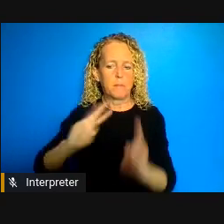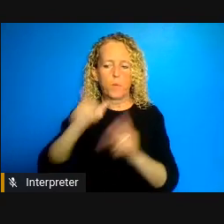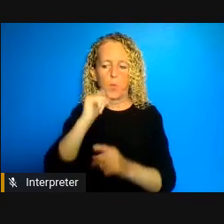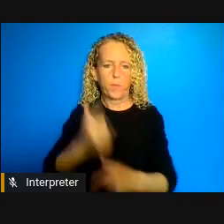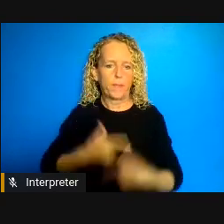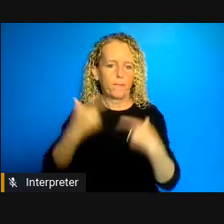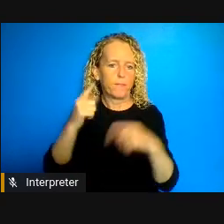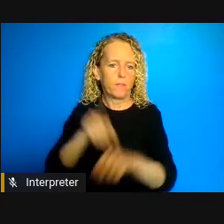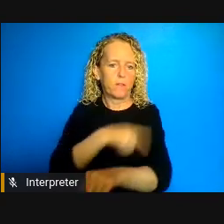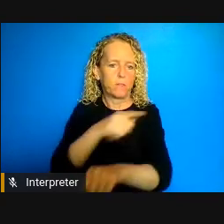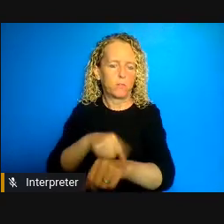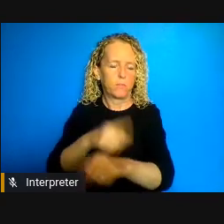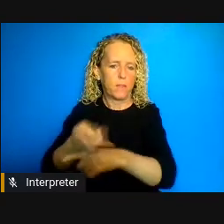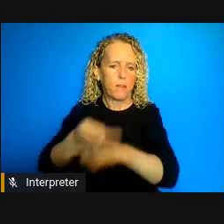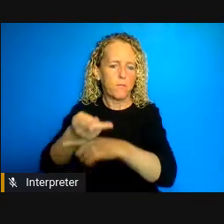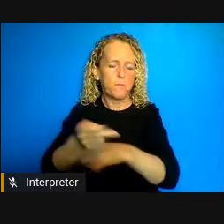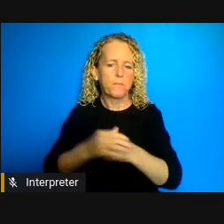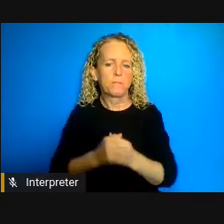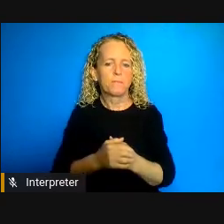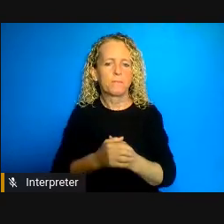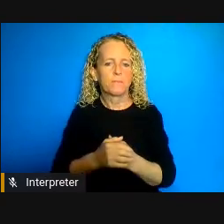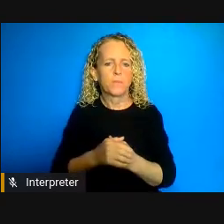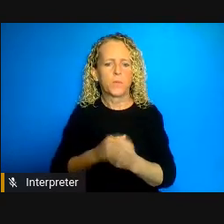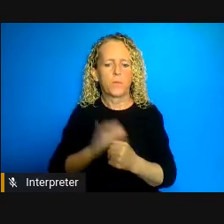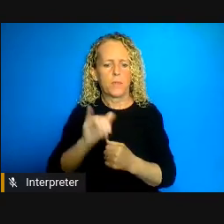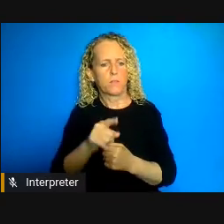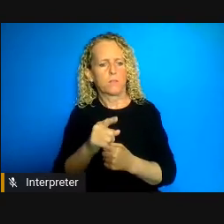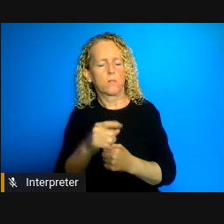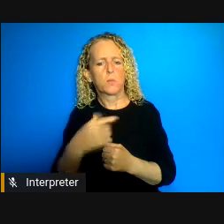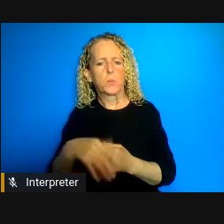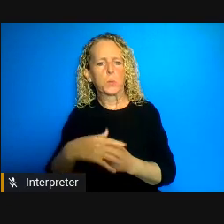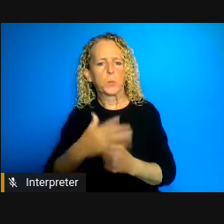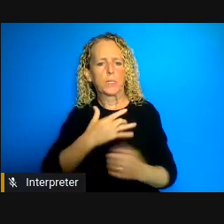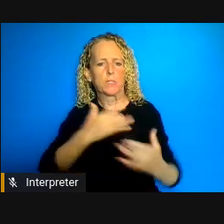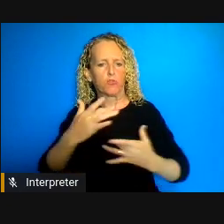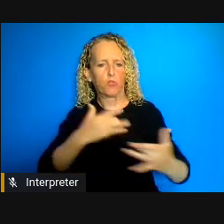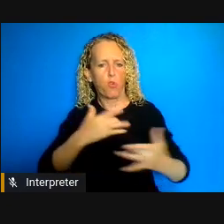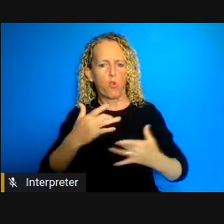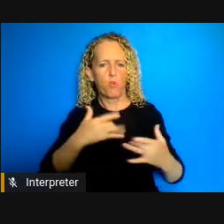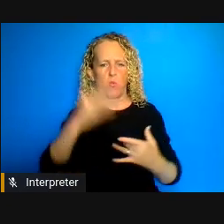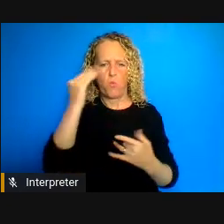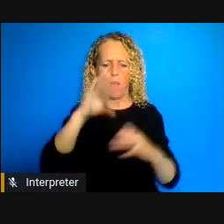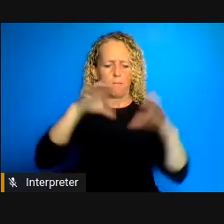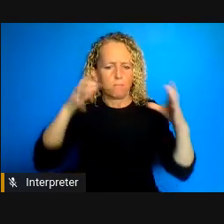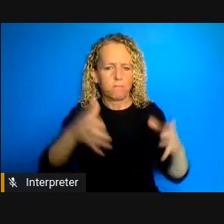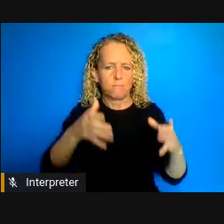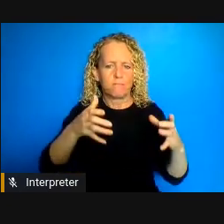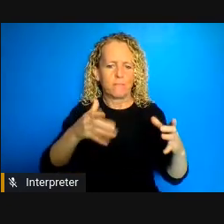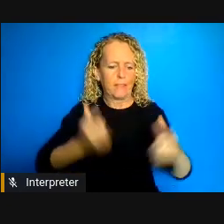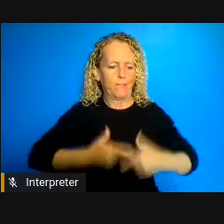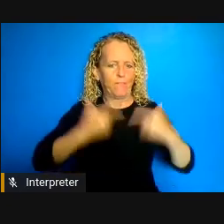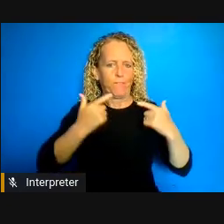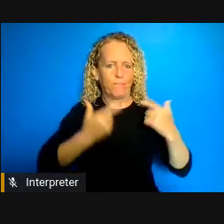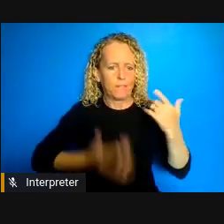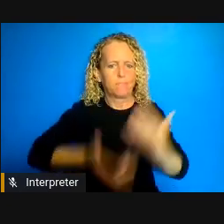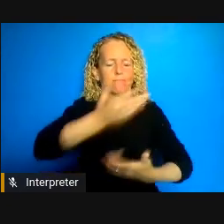site of concern and a site of congregate living of the form that I've been